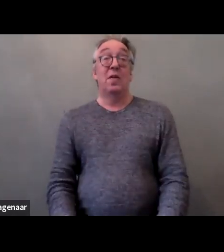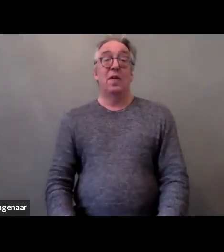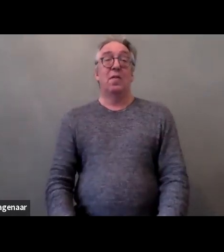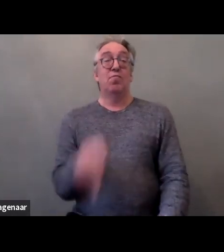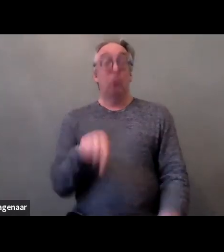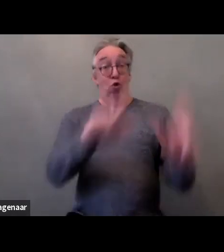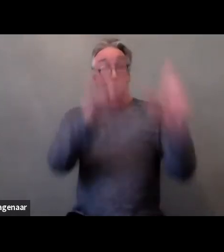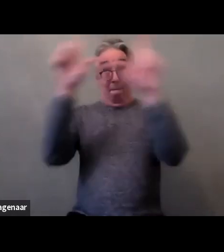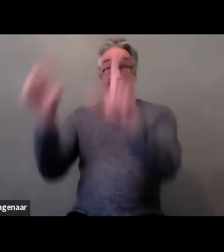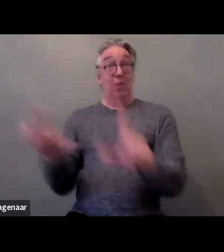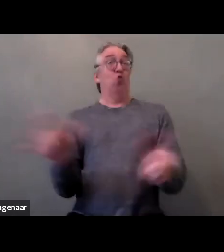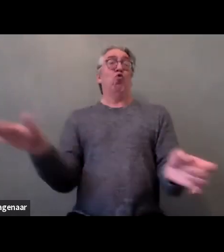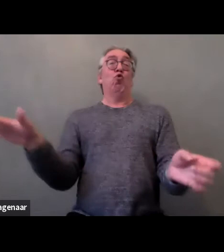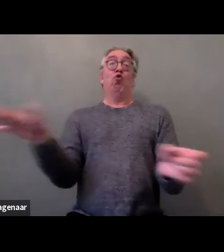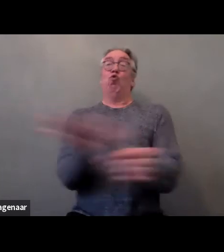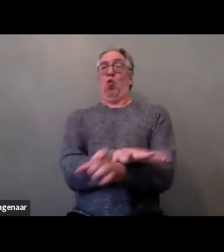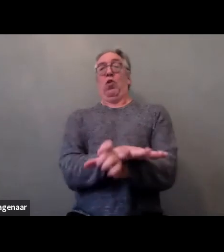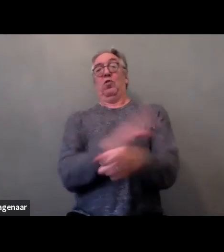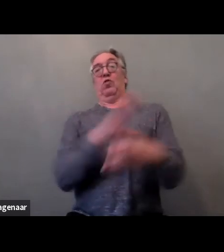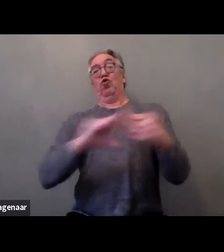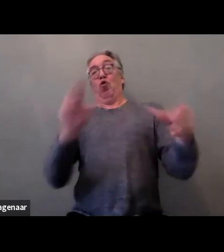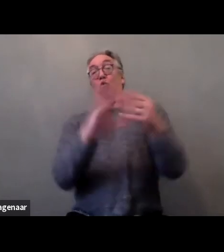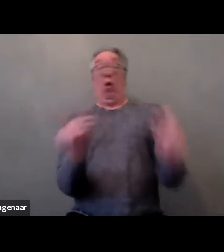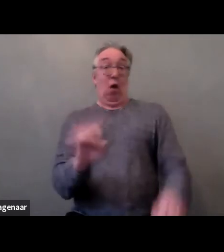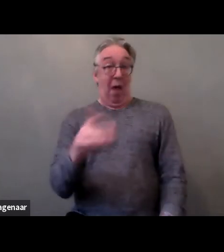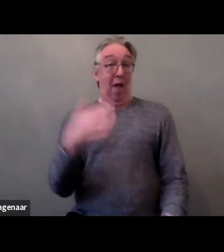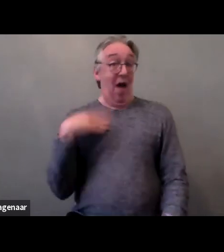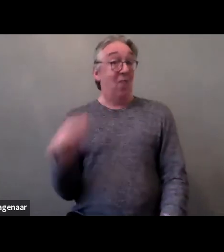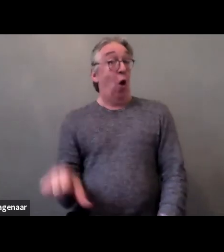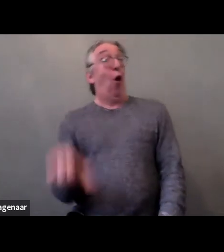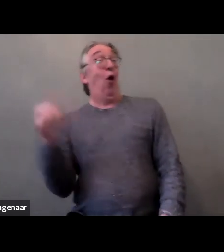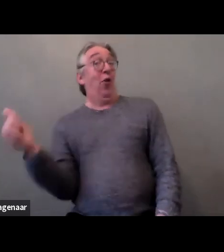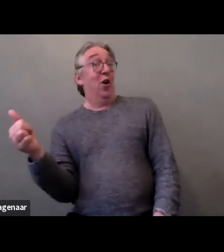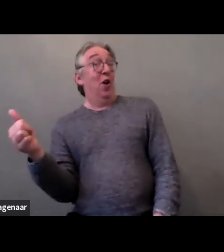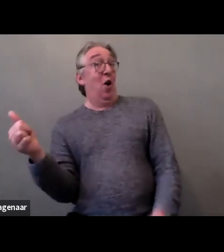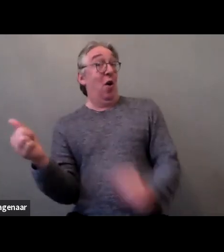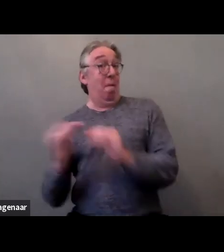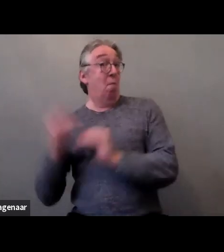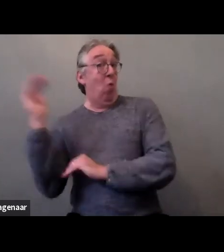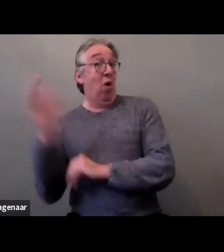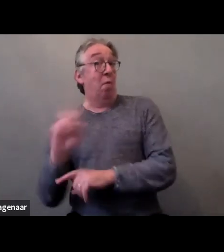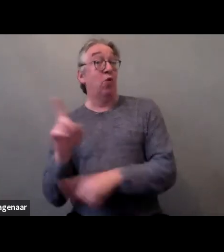This is not the only violence that there is, but these are the types we heard most often.